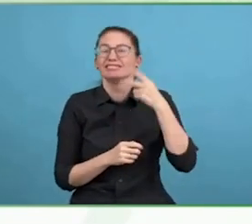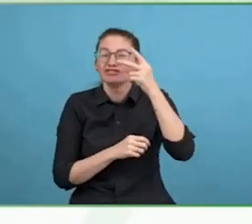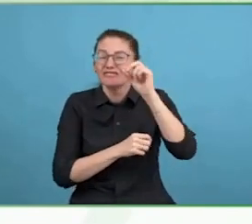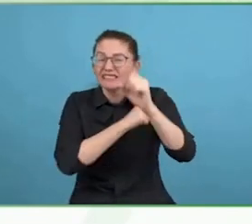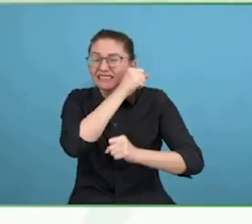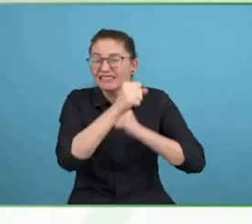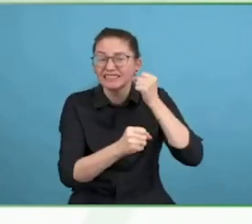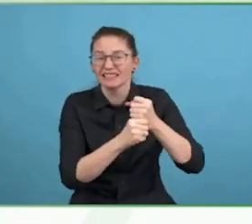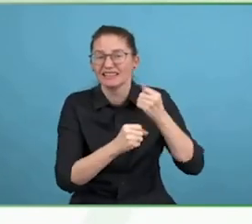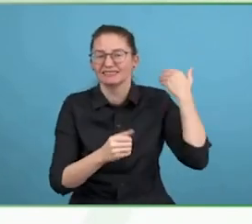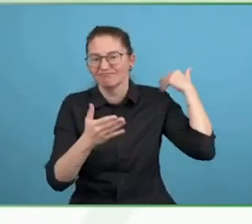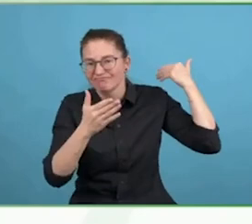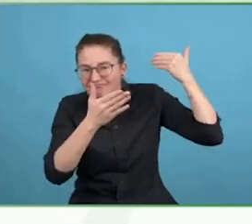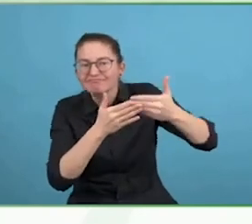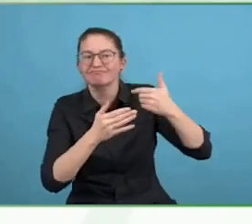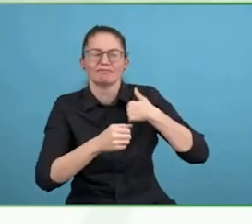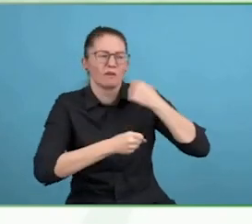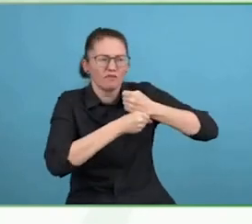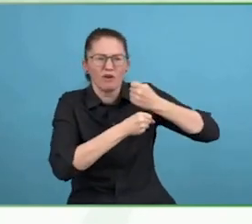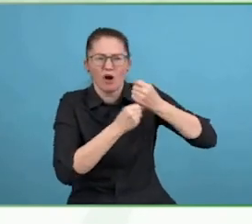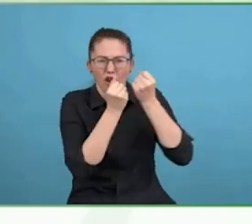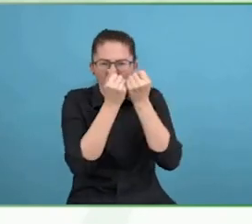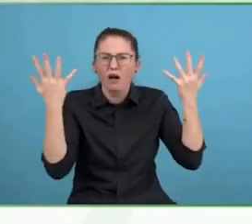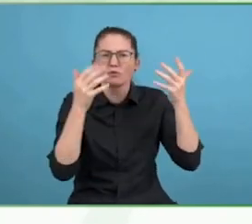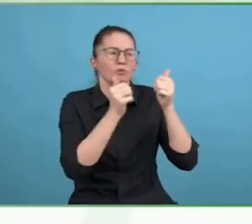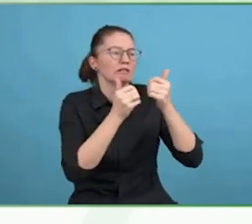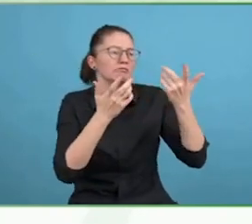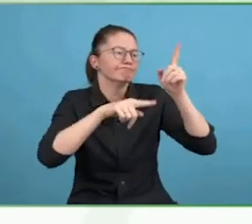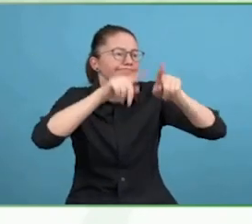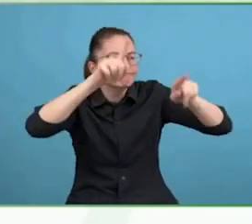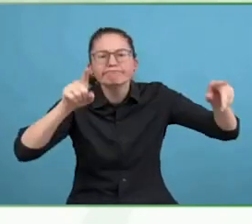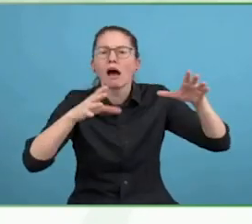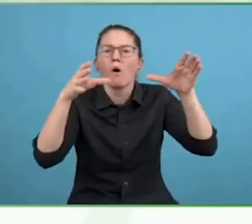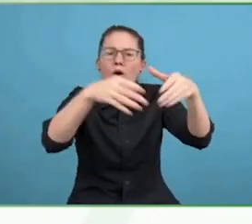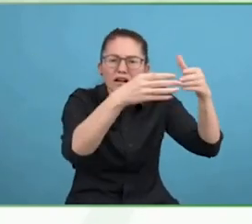Rehabilitation is often seen as expensive and it can be long-term.